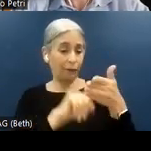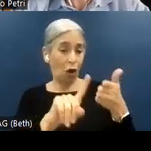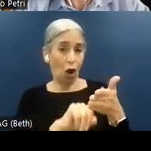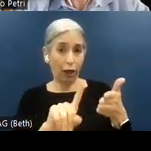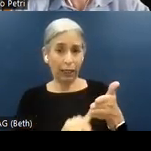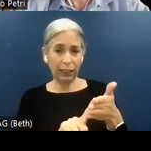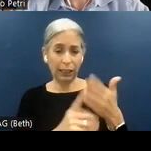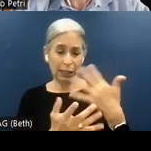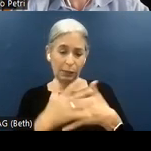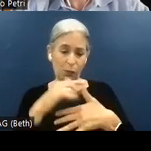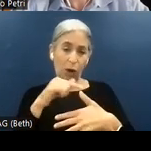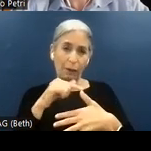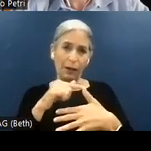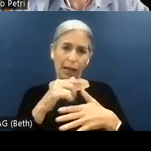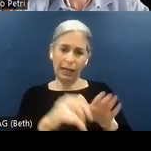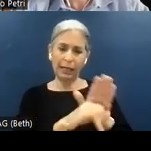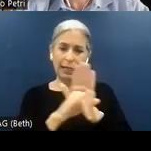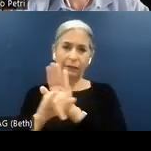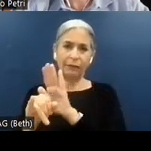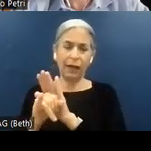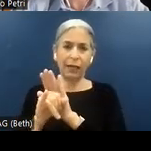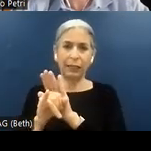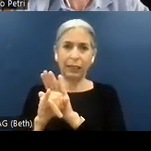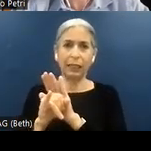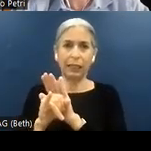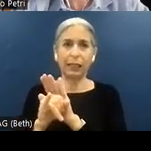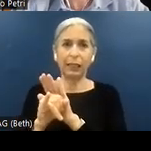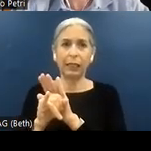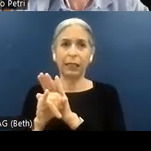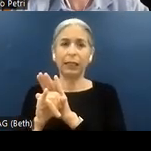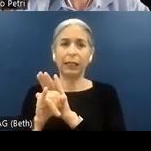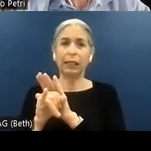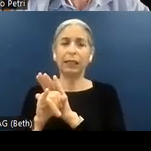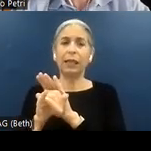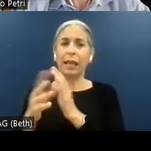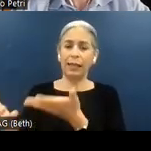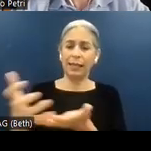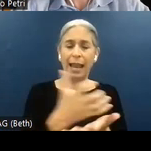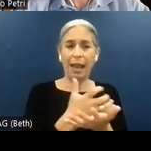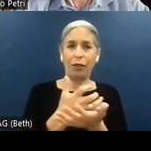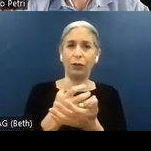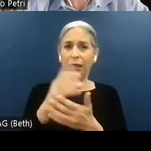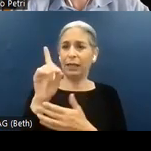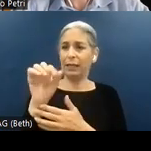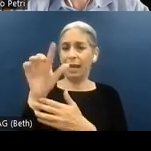primarily on identifying barriers and gathering empirical data which can serve as a foundation